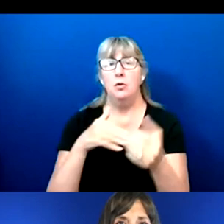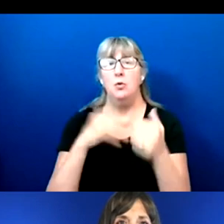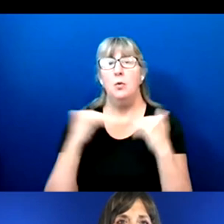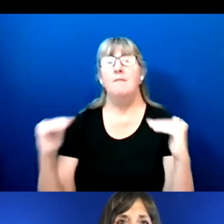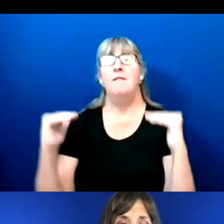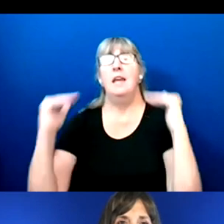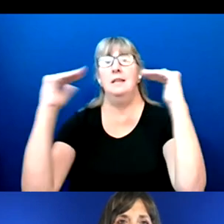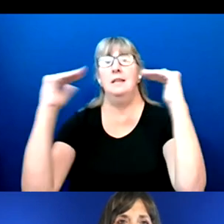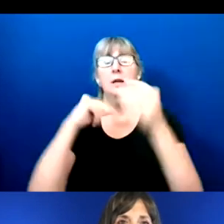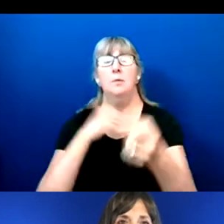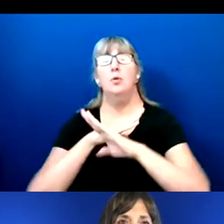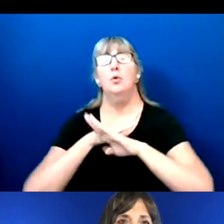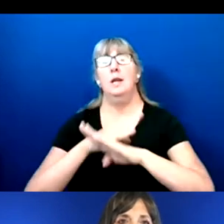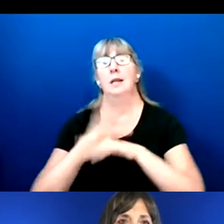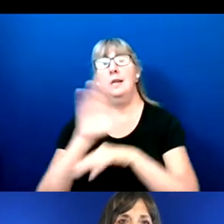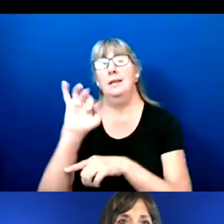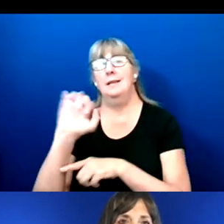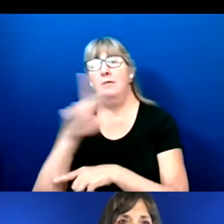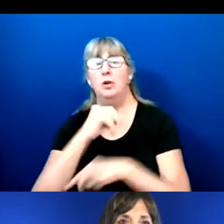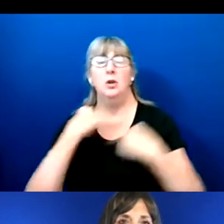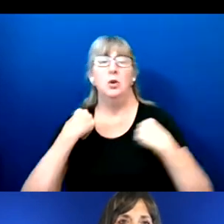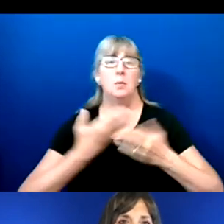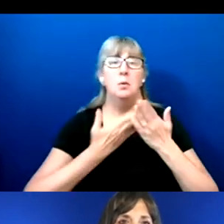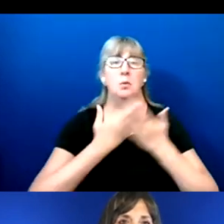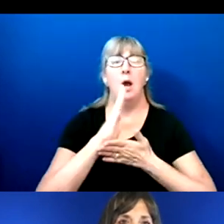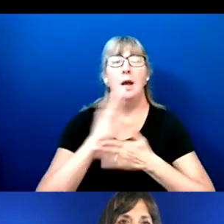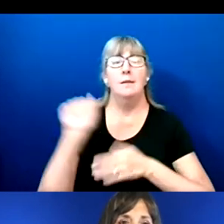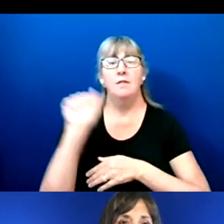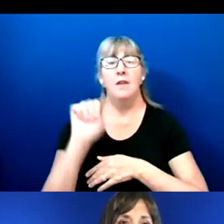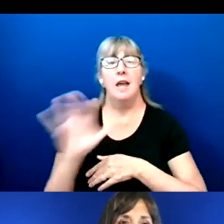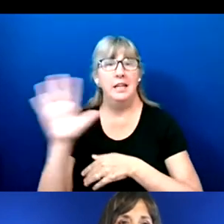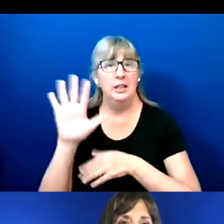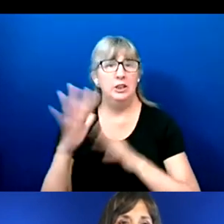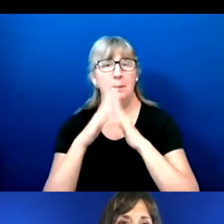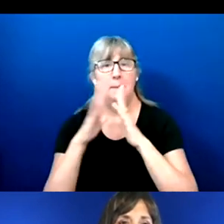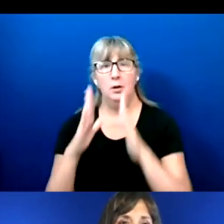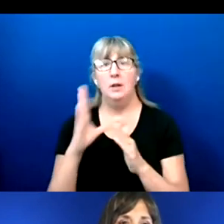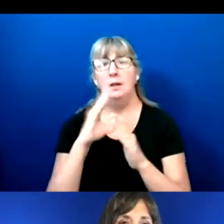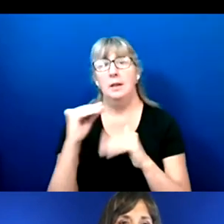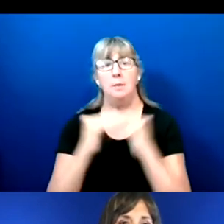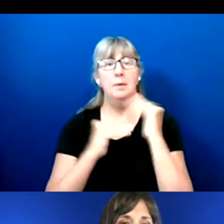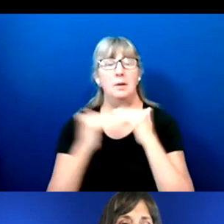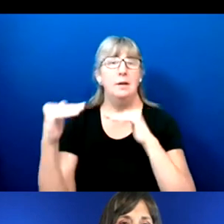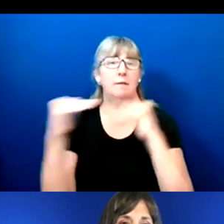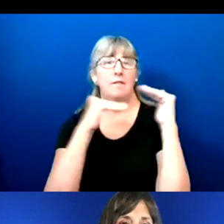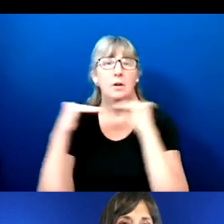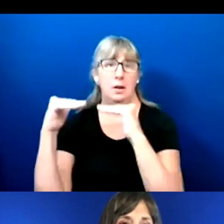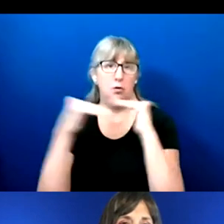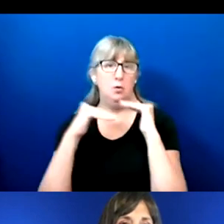civil and human rights of Asian-American and building a fair and equitable society for all.